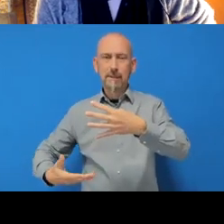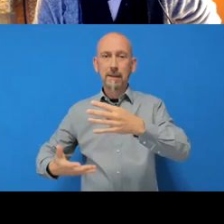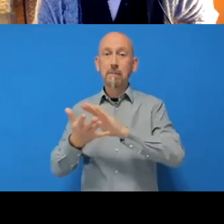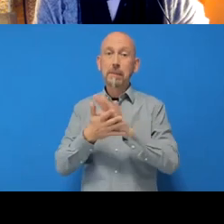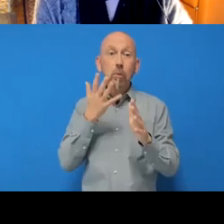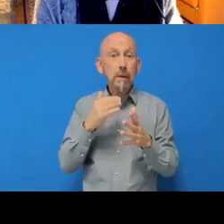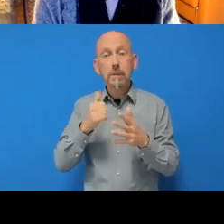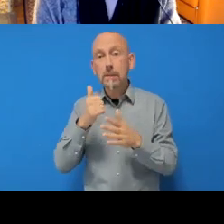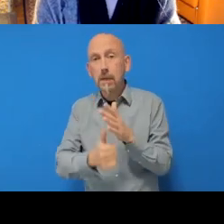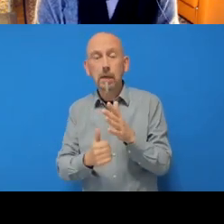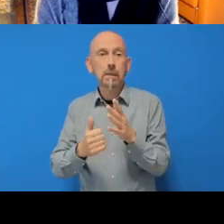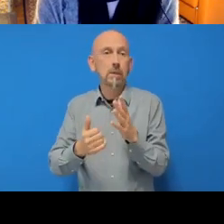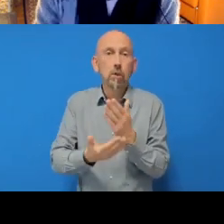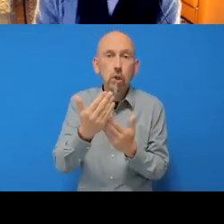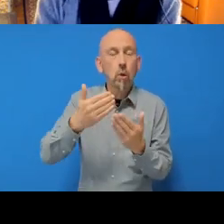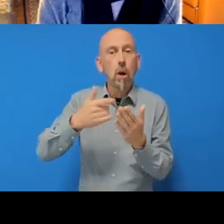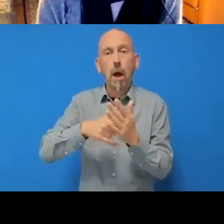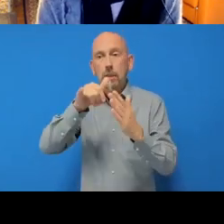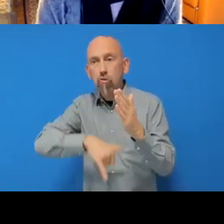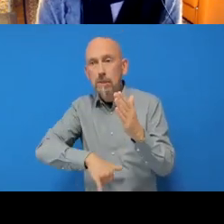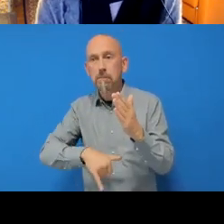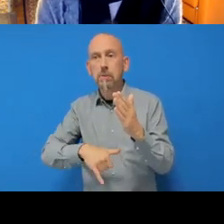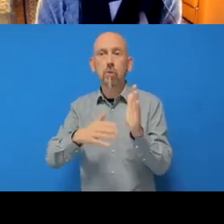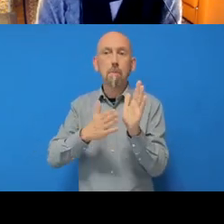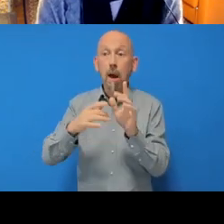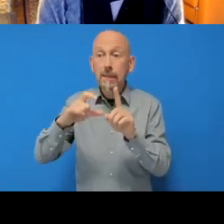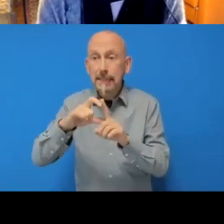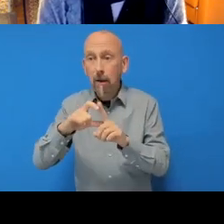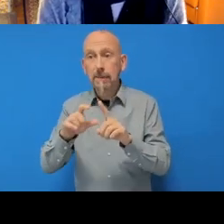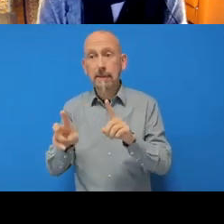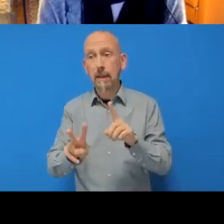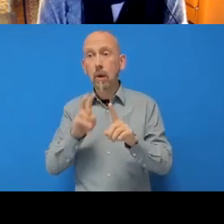new R script or a Markdown file, it's gonna offer to save it in the right place